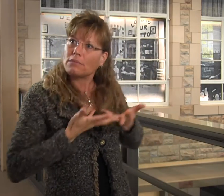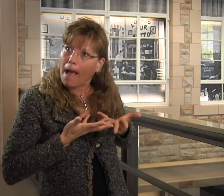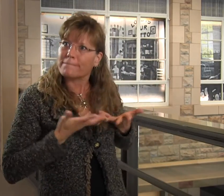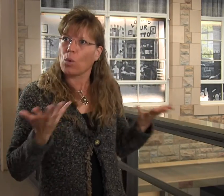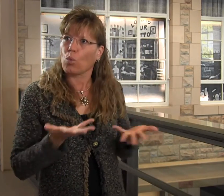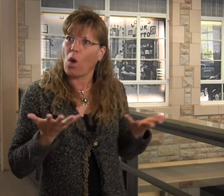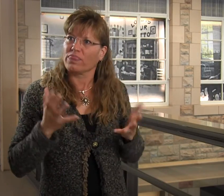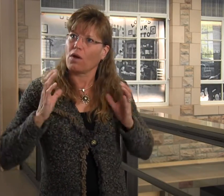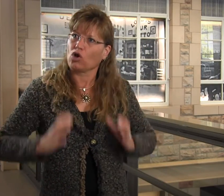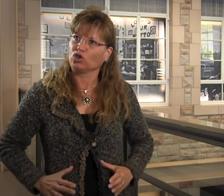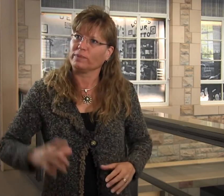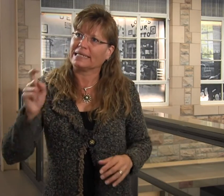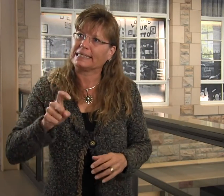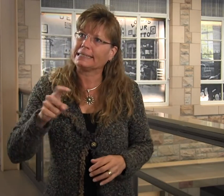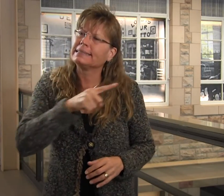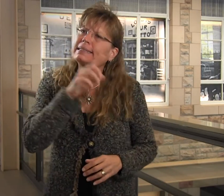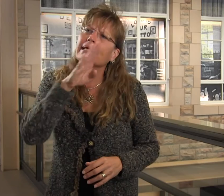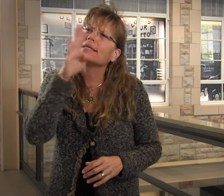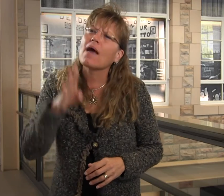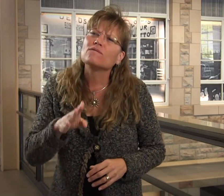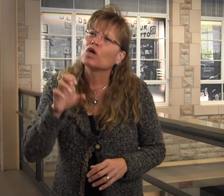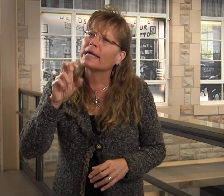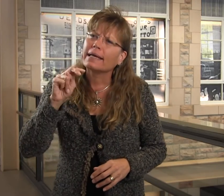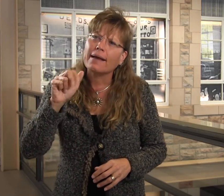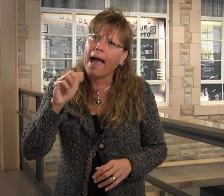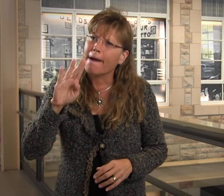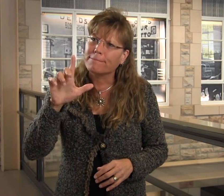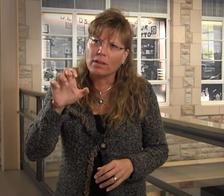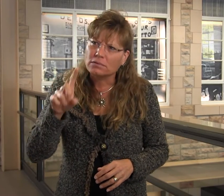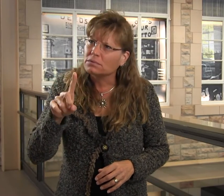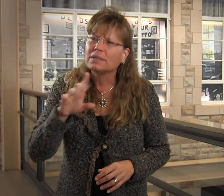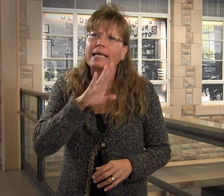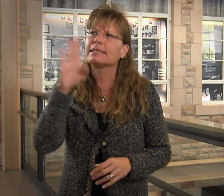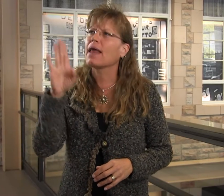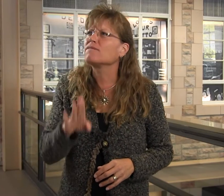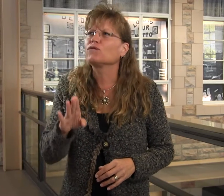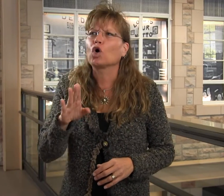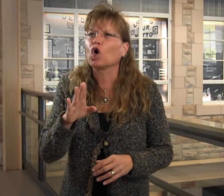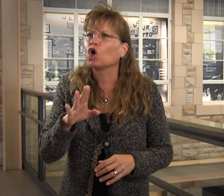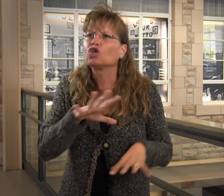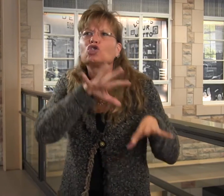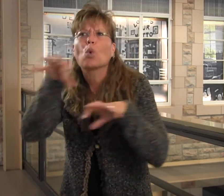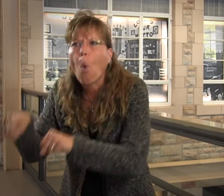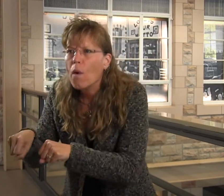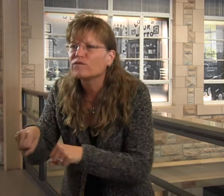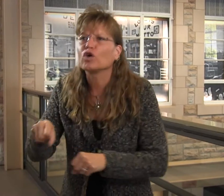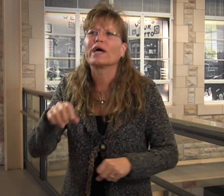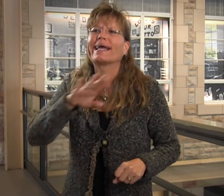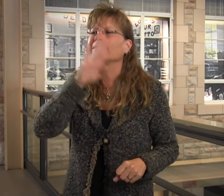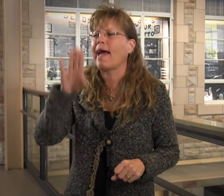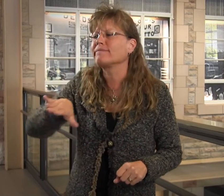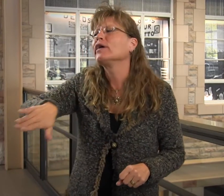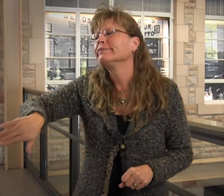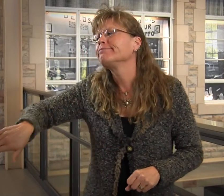and then let me know what the customer needed. He never enabled me. He never took over the situation.